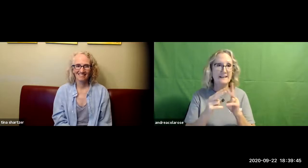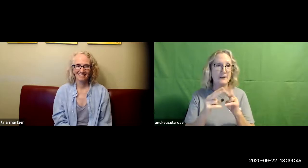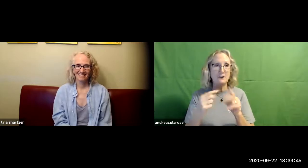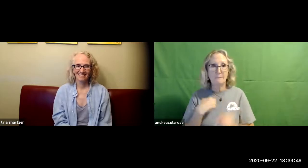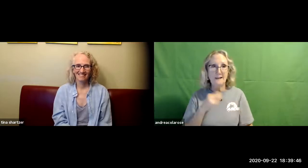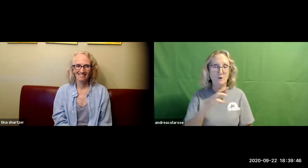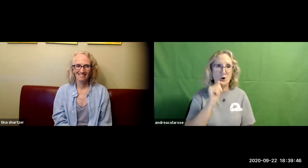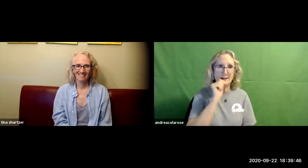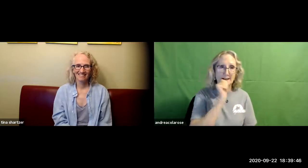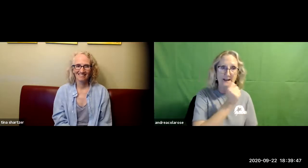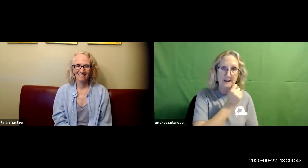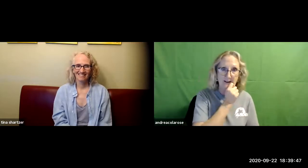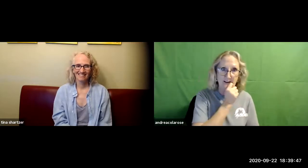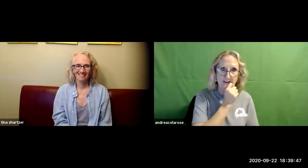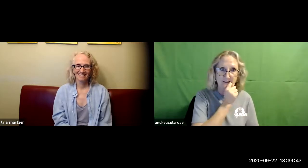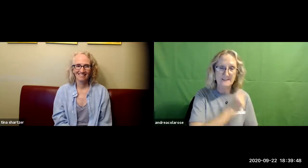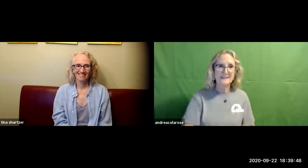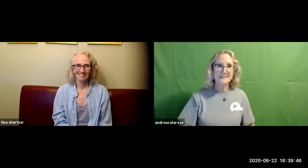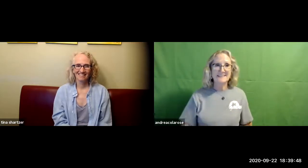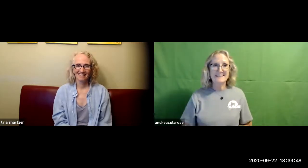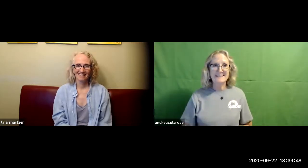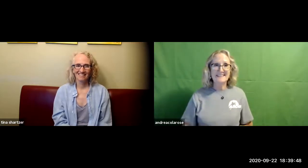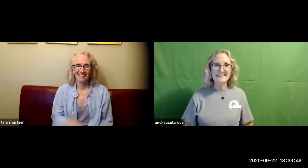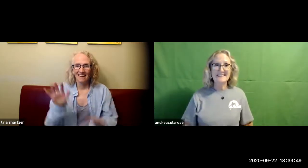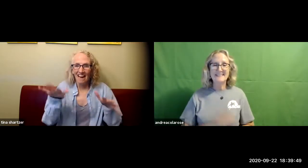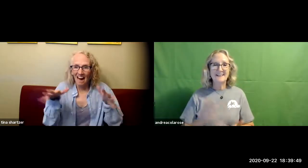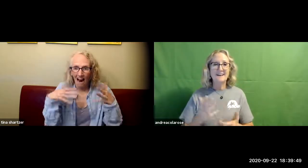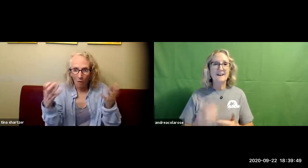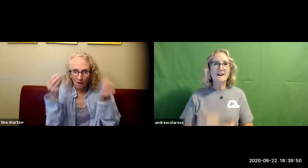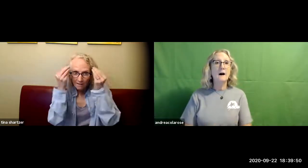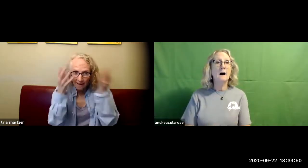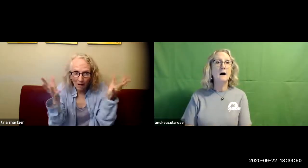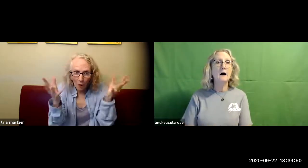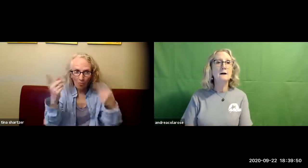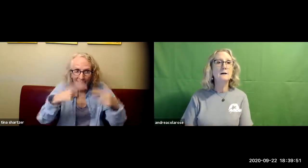contact us